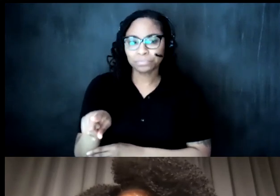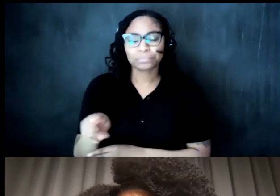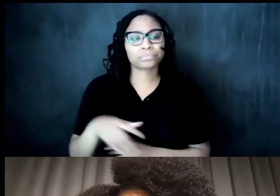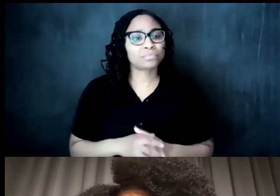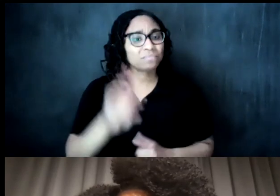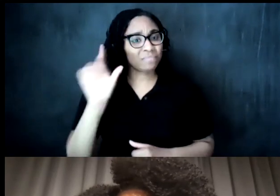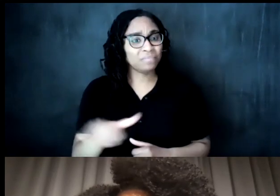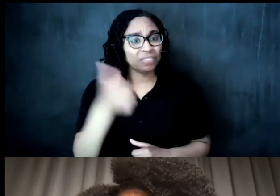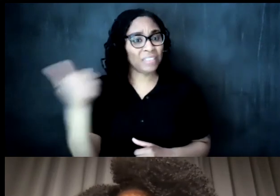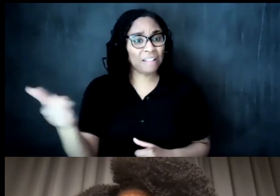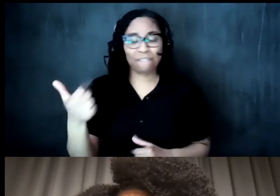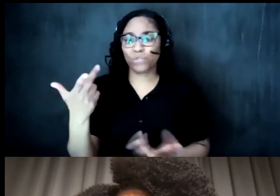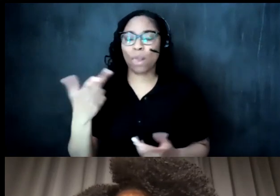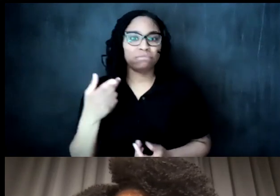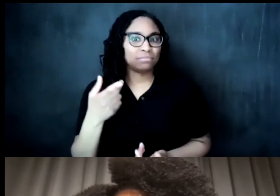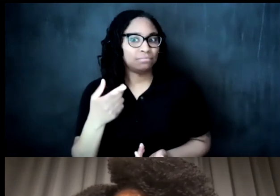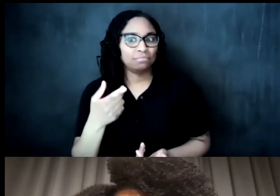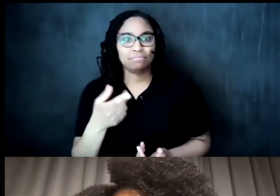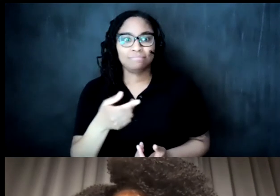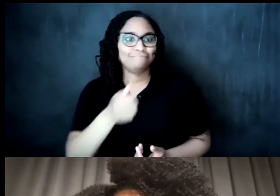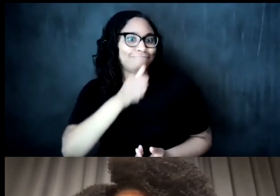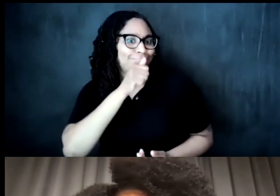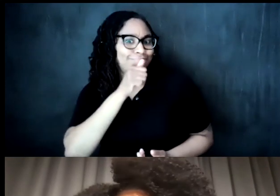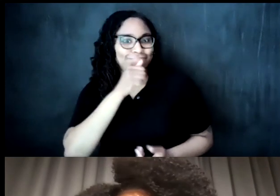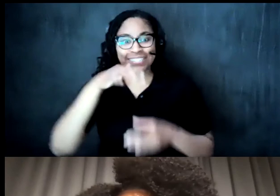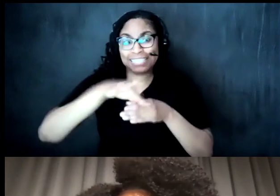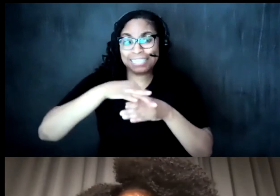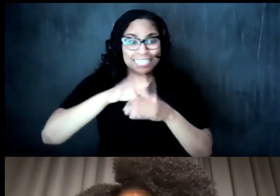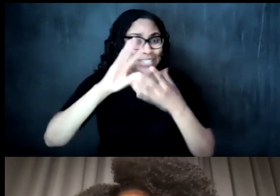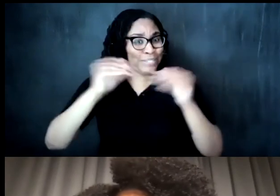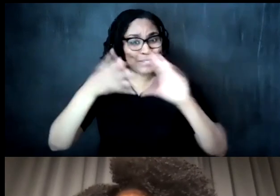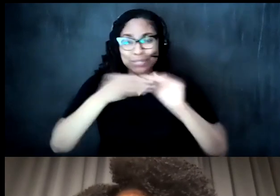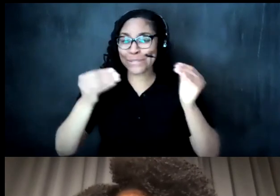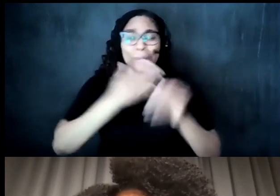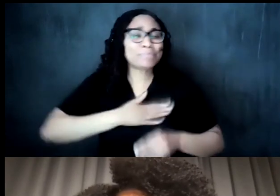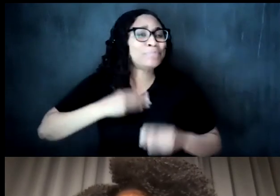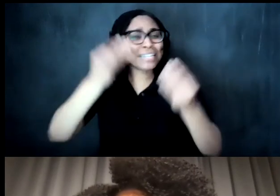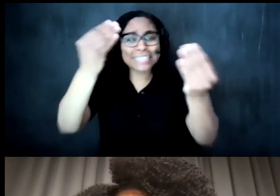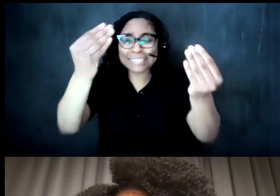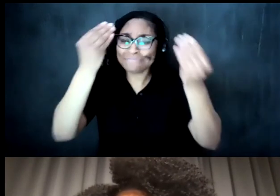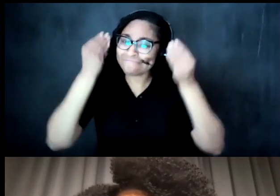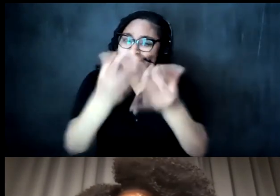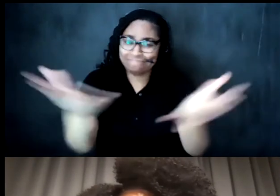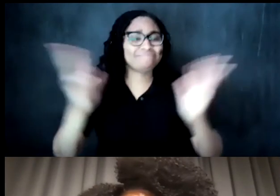a personal t story that they have please please tell it um share your stories because i i got